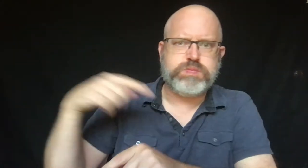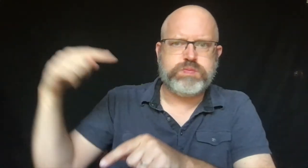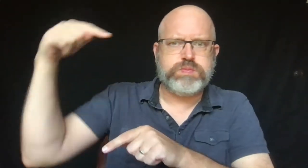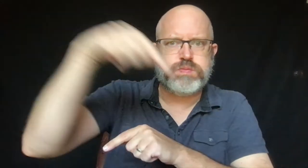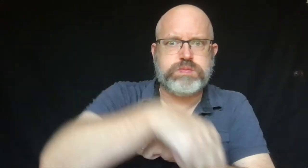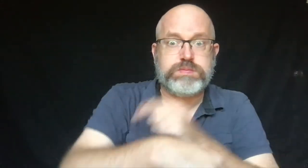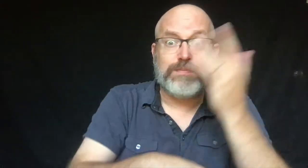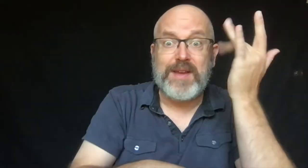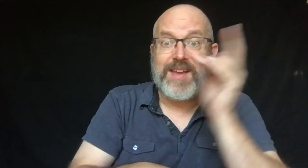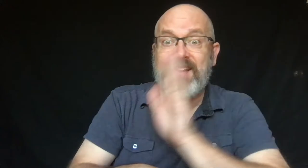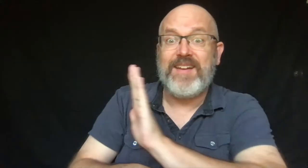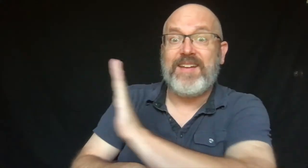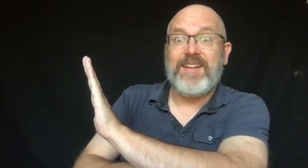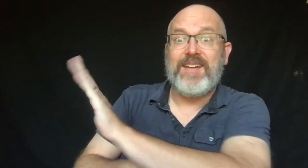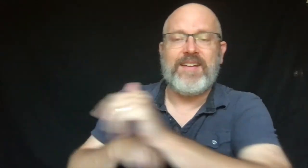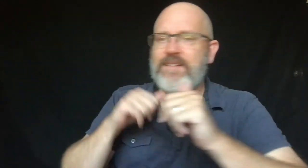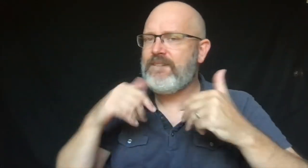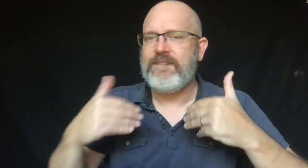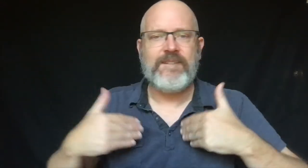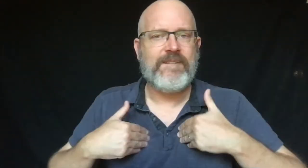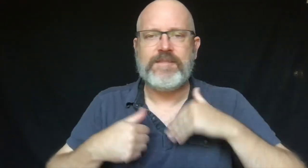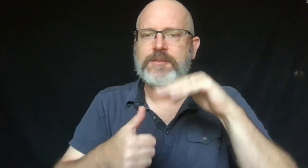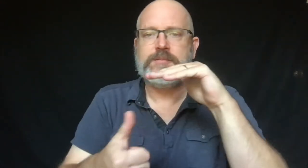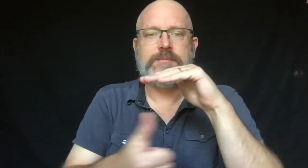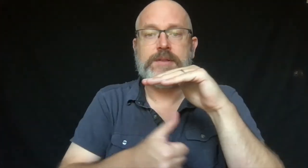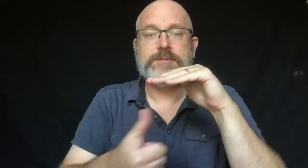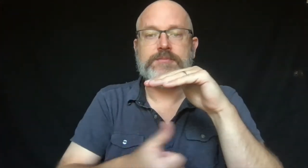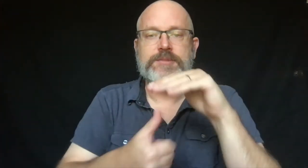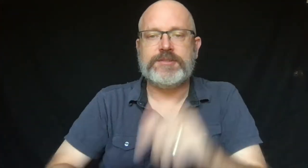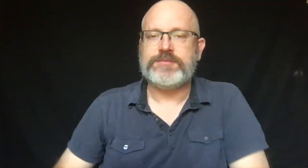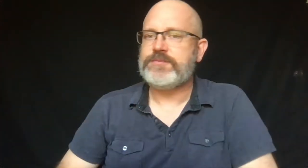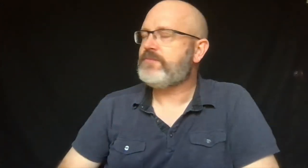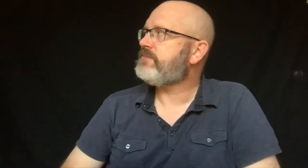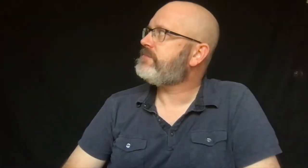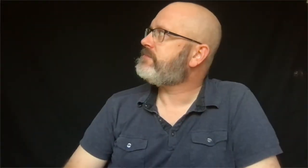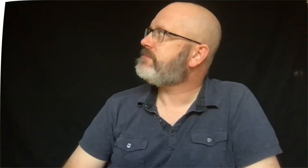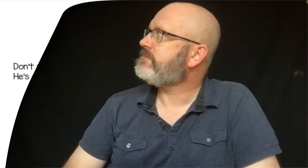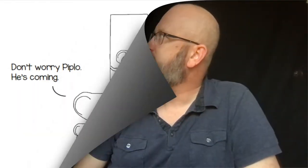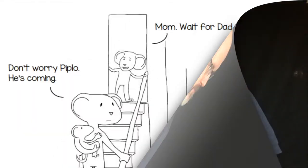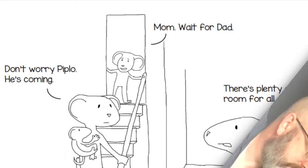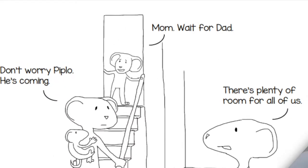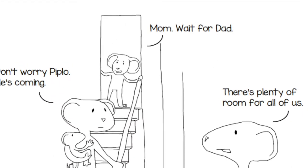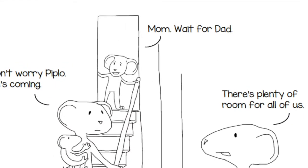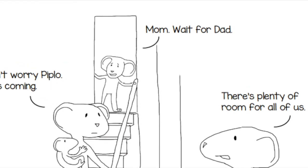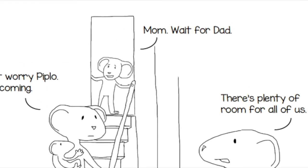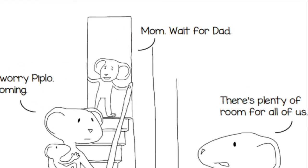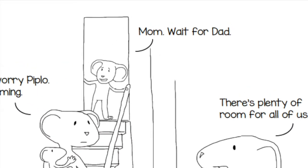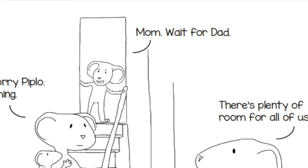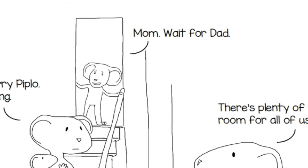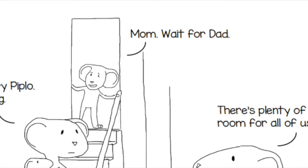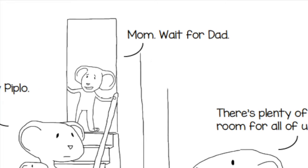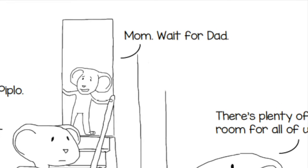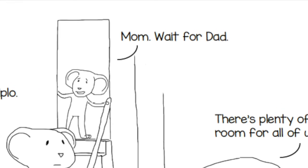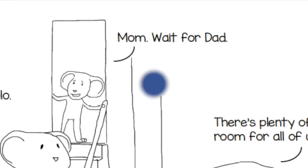and their parents came too because they didn't have a basement.